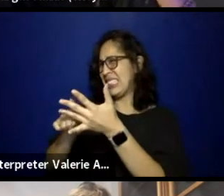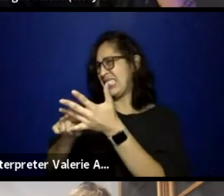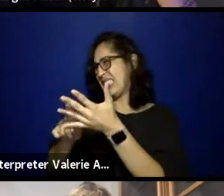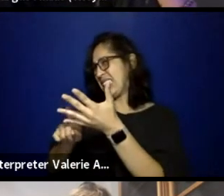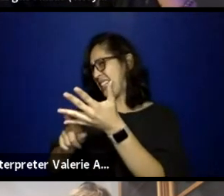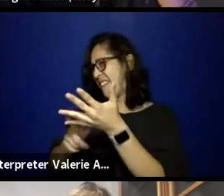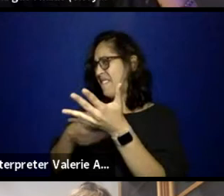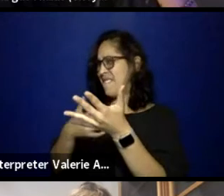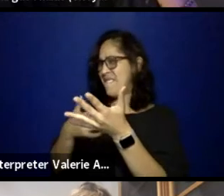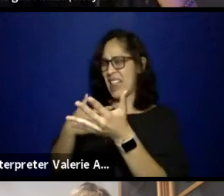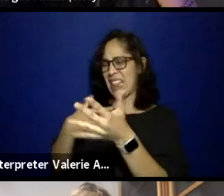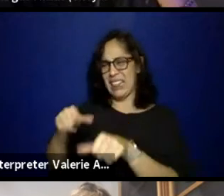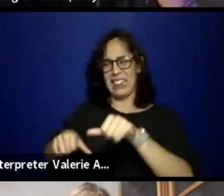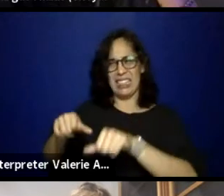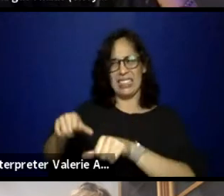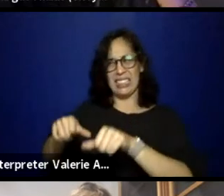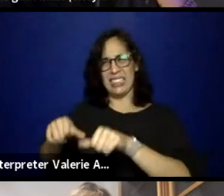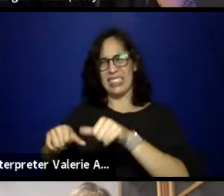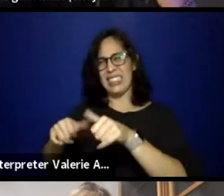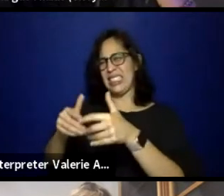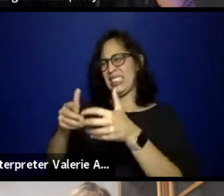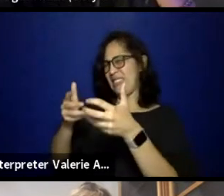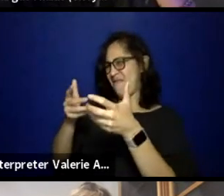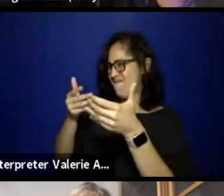that you've seen a red flag and you still moved forward